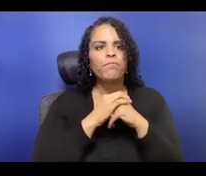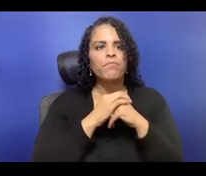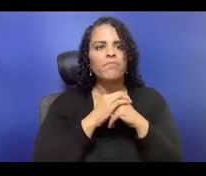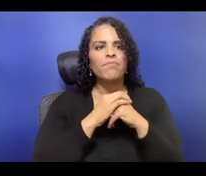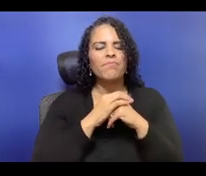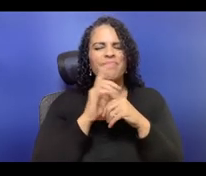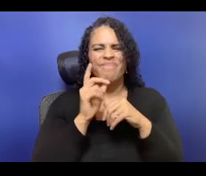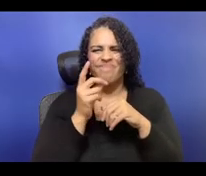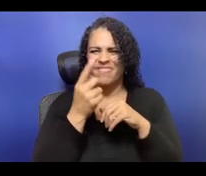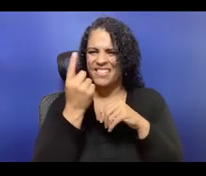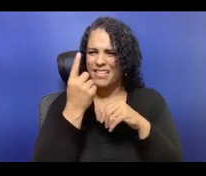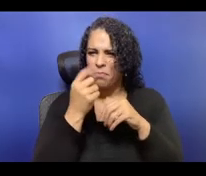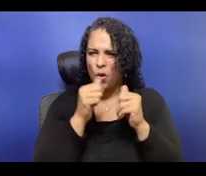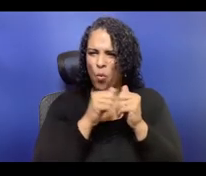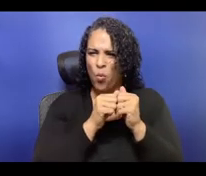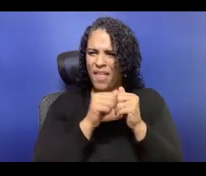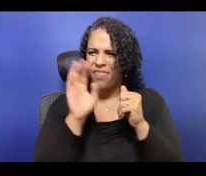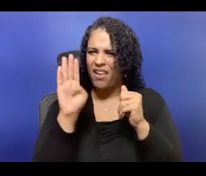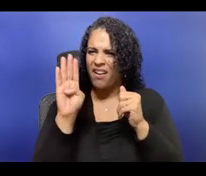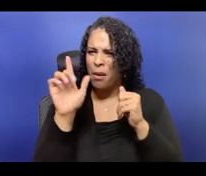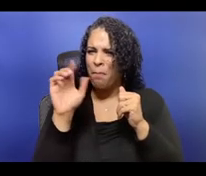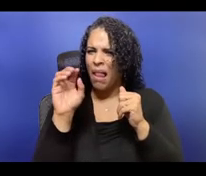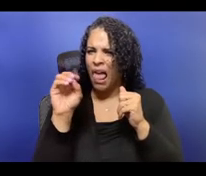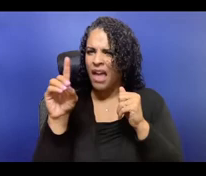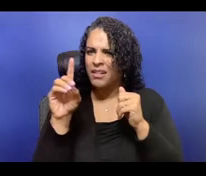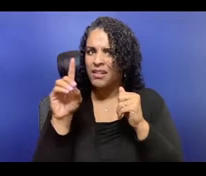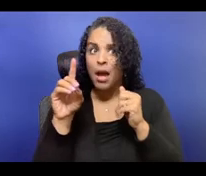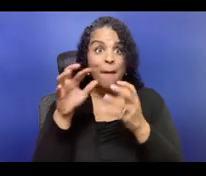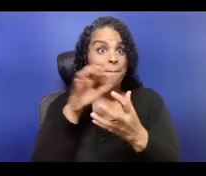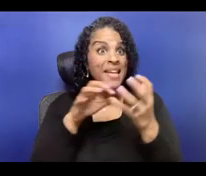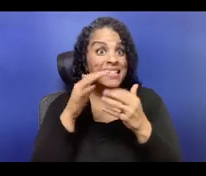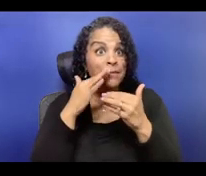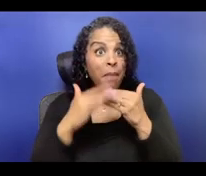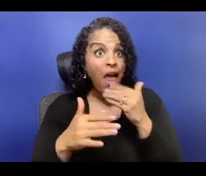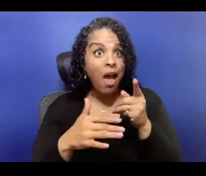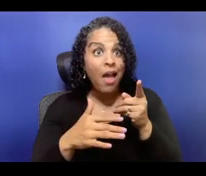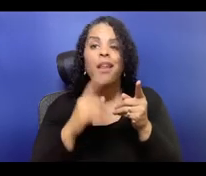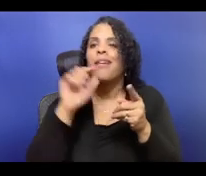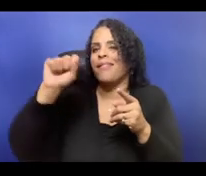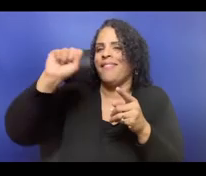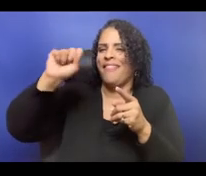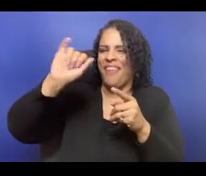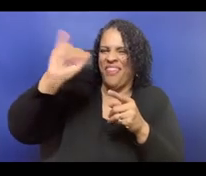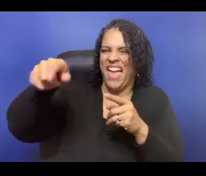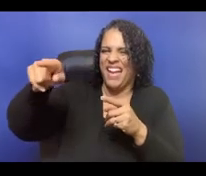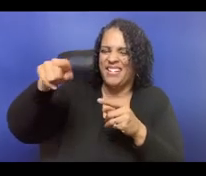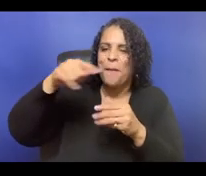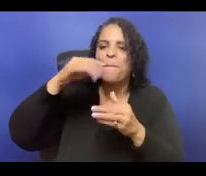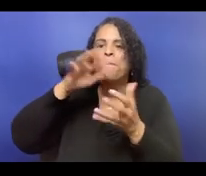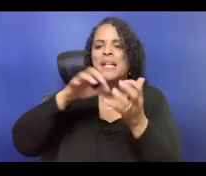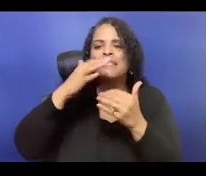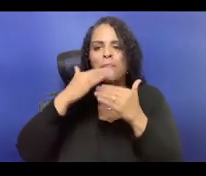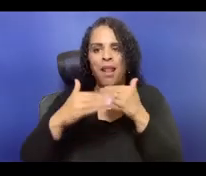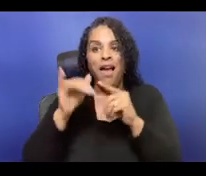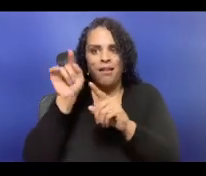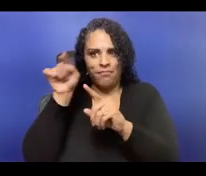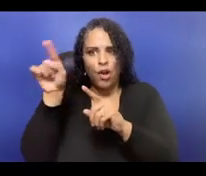for like if everybody who comes to see one of our shows gives that at these different levels, we could make these budgets.